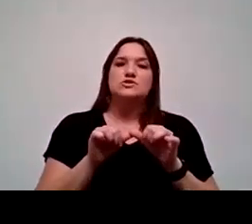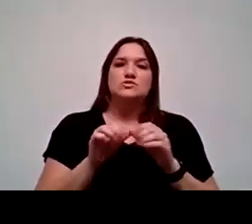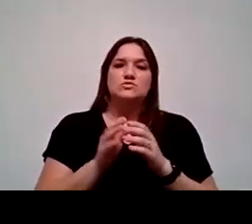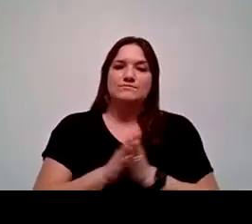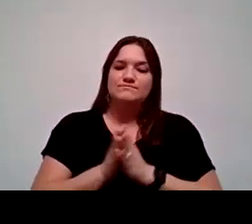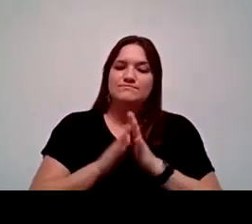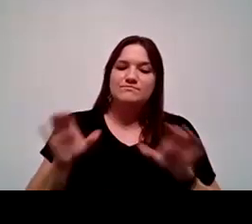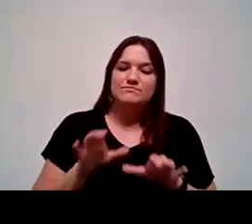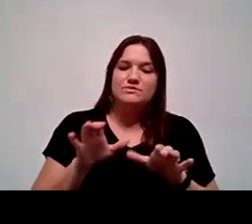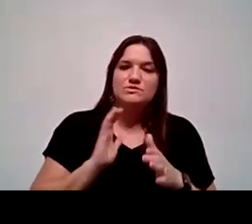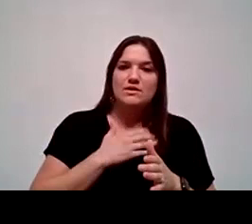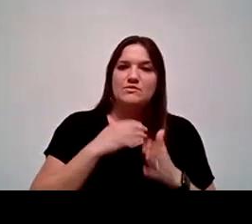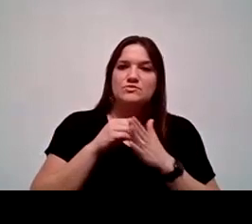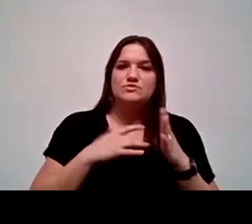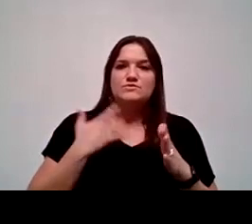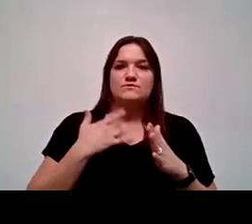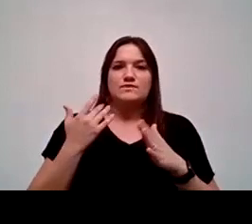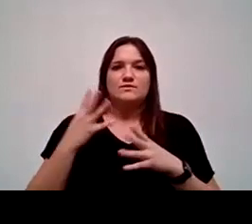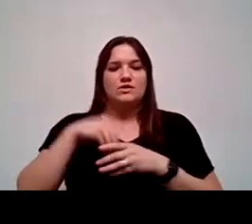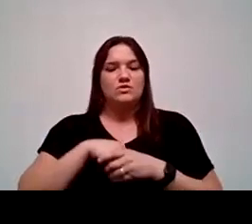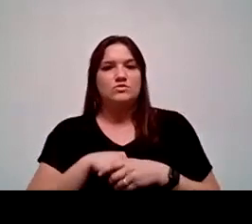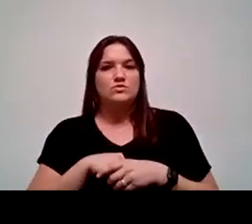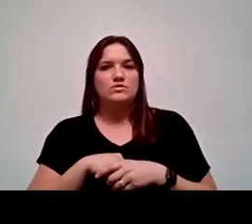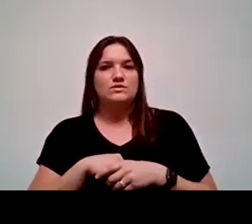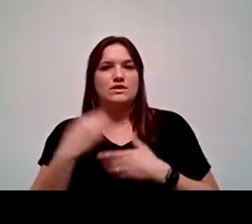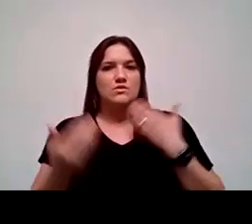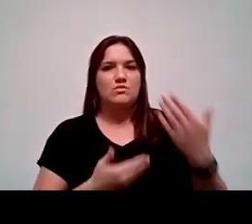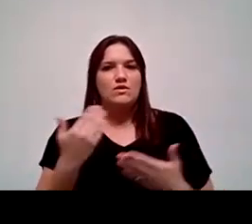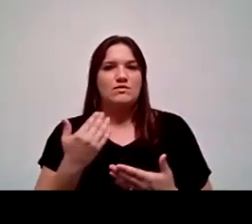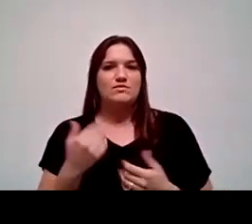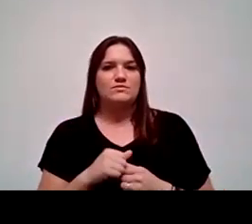So that way our students feel included and welcomed at all four of our campuses.